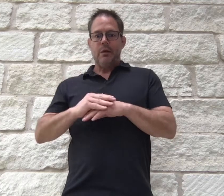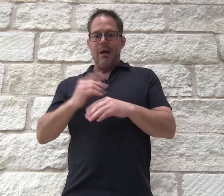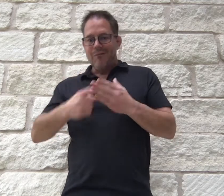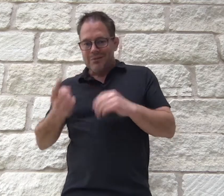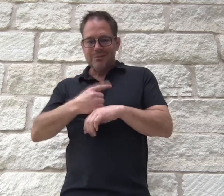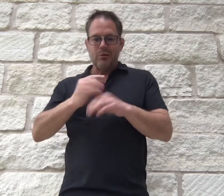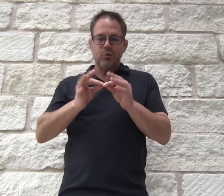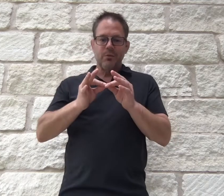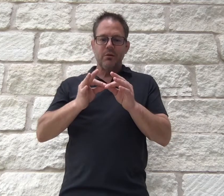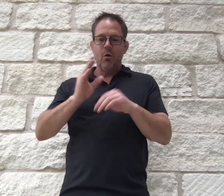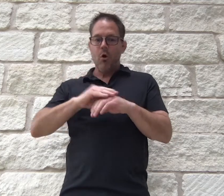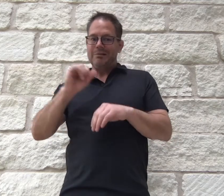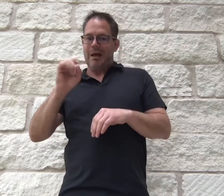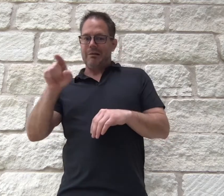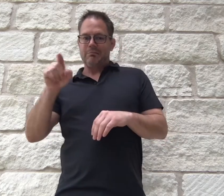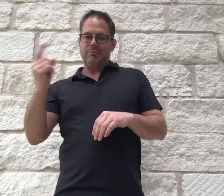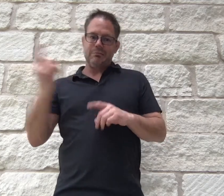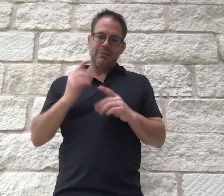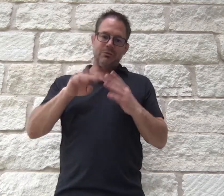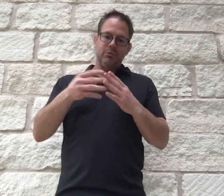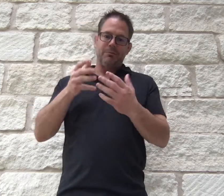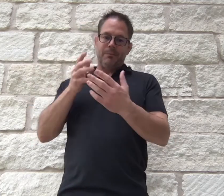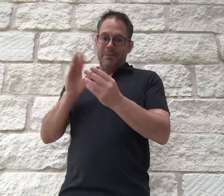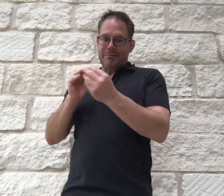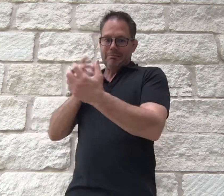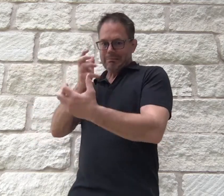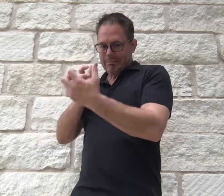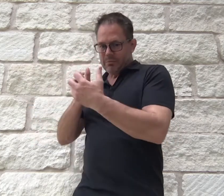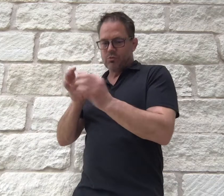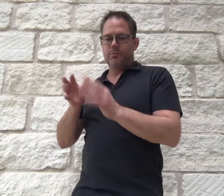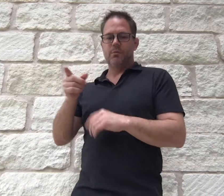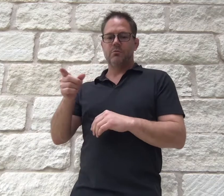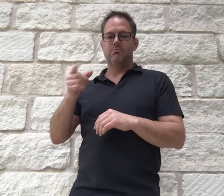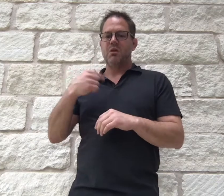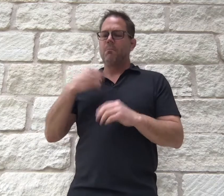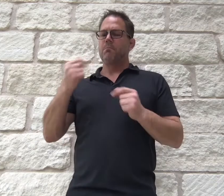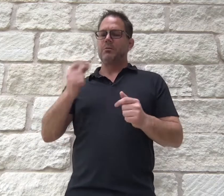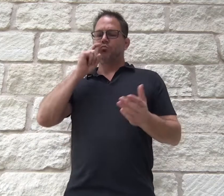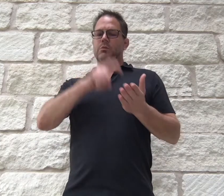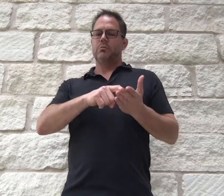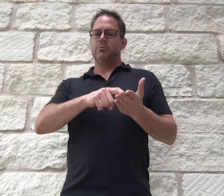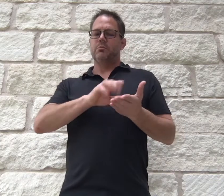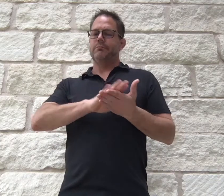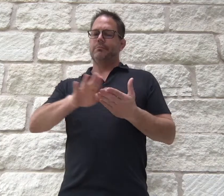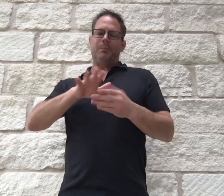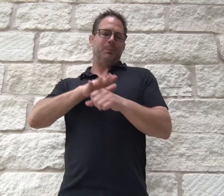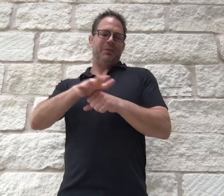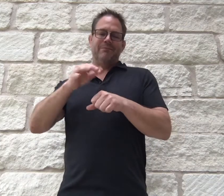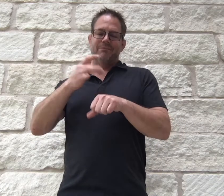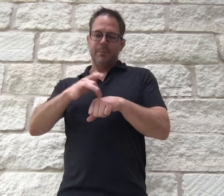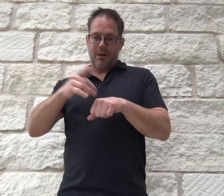daylong or half-day on-site interpreting and try to schedule all my meetings to coincide. I immediately recognized the convenience and